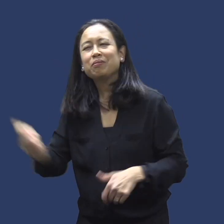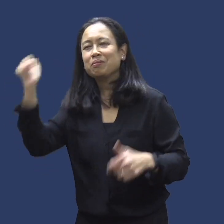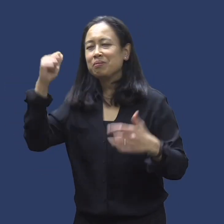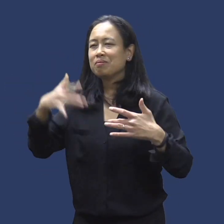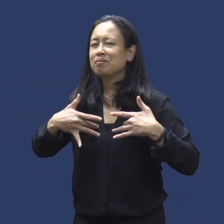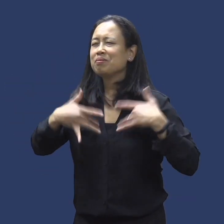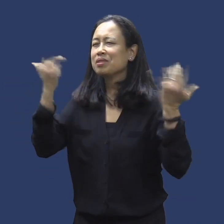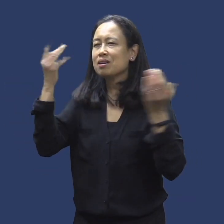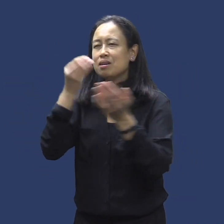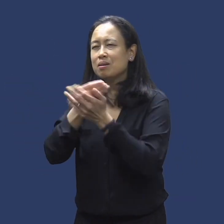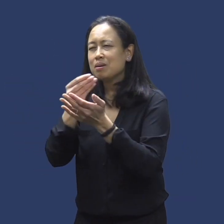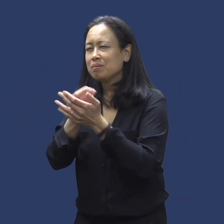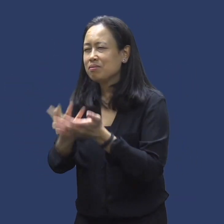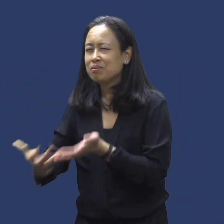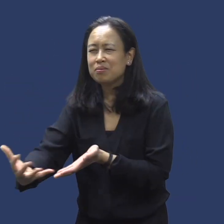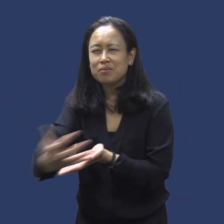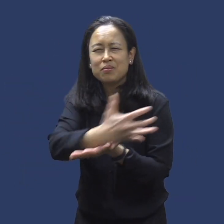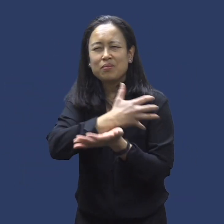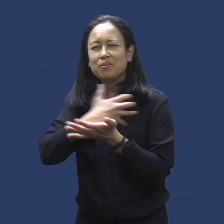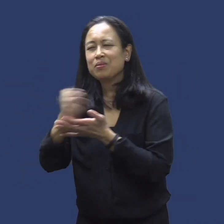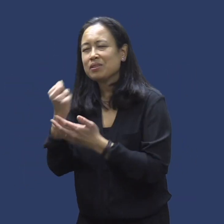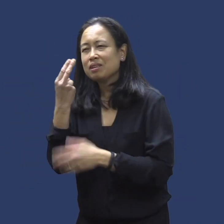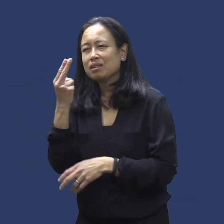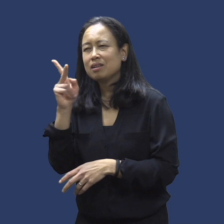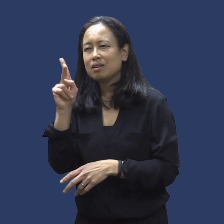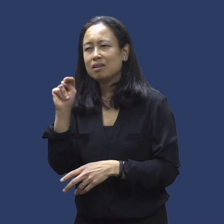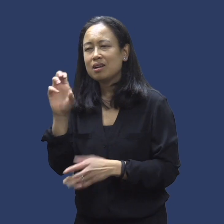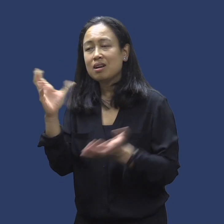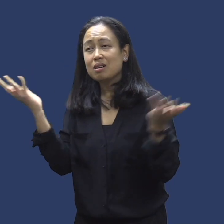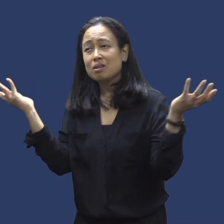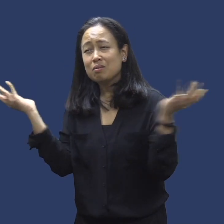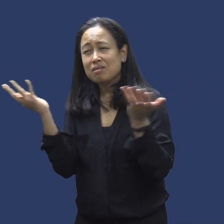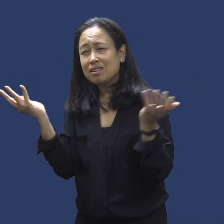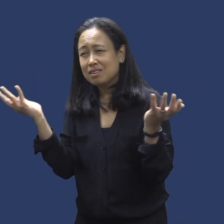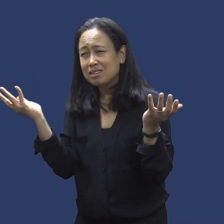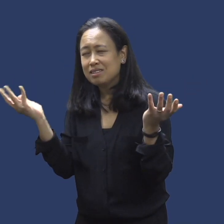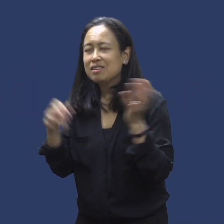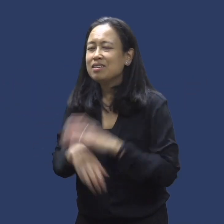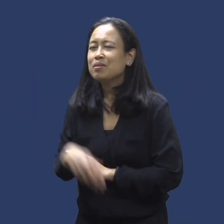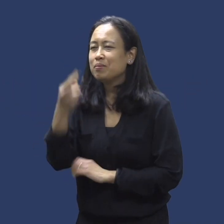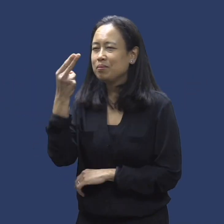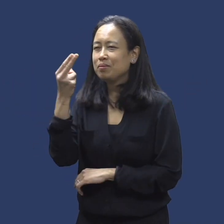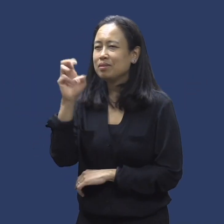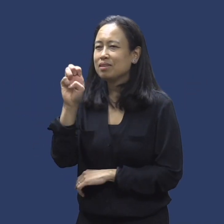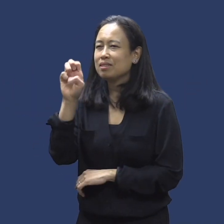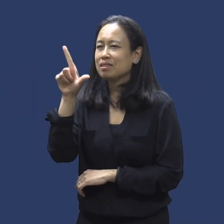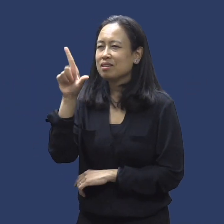One of our biggest annual fundraisers here at the center is the Helens Run/Walk.